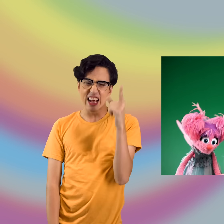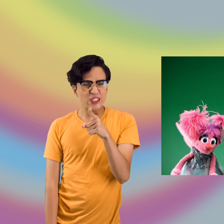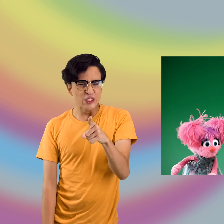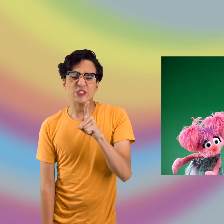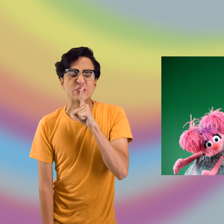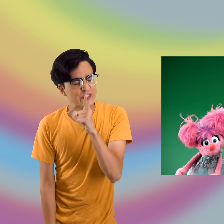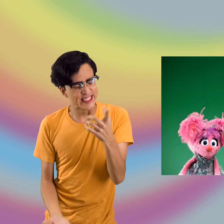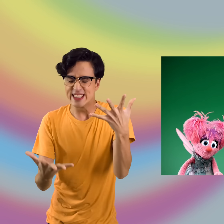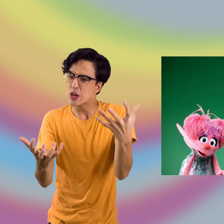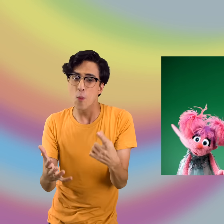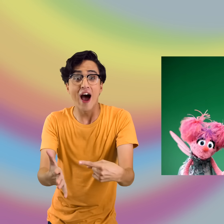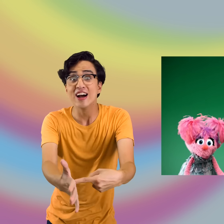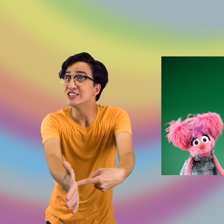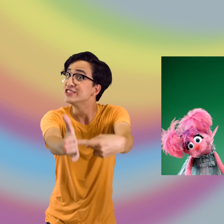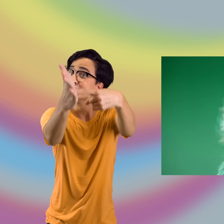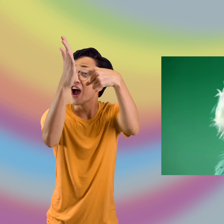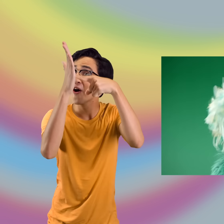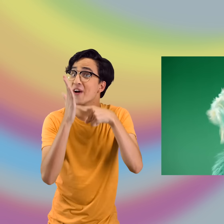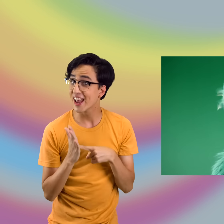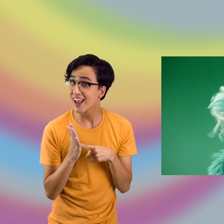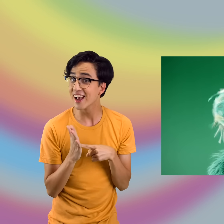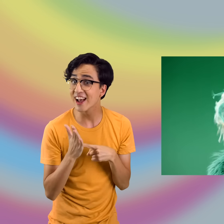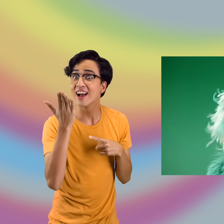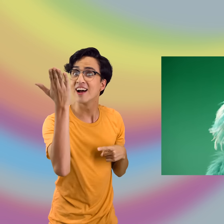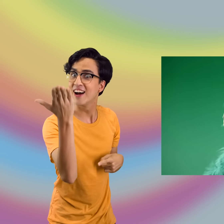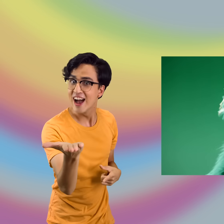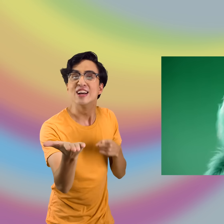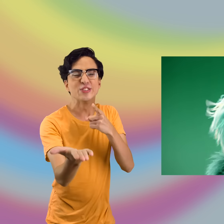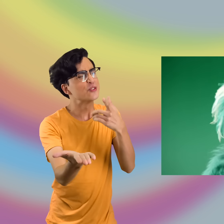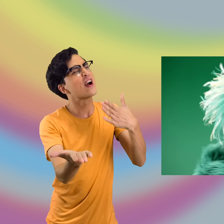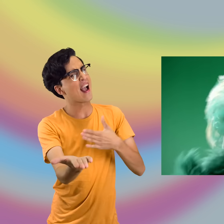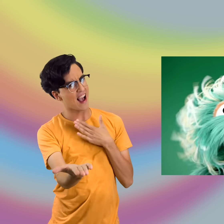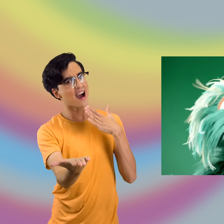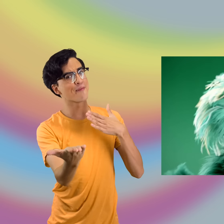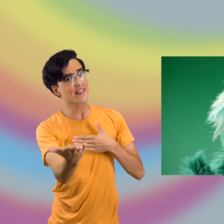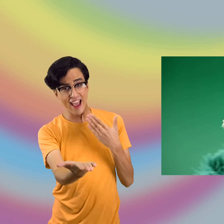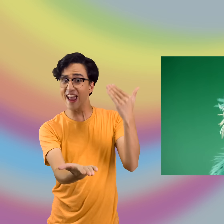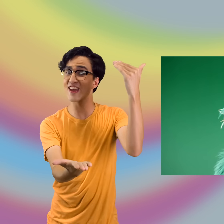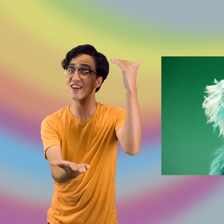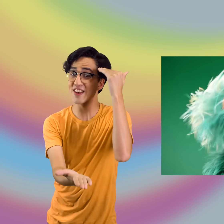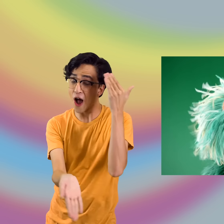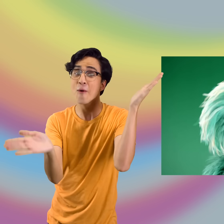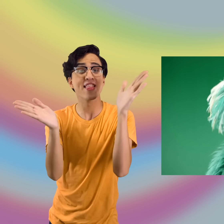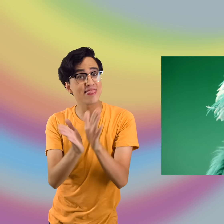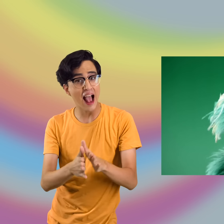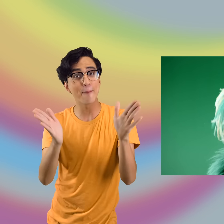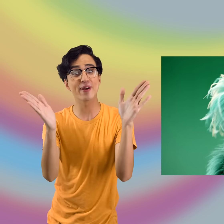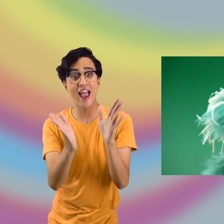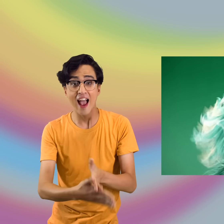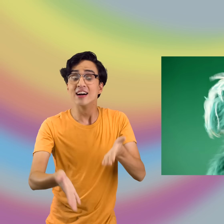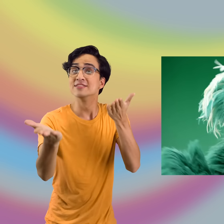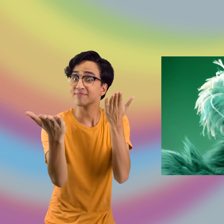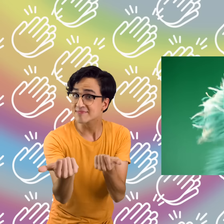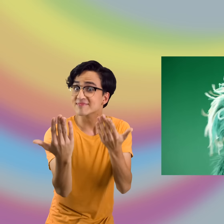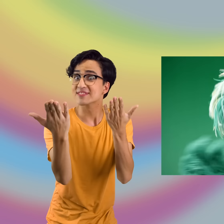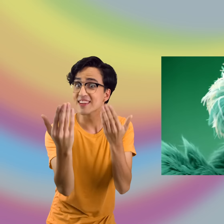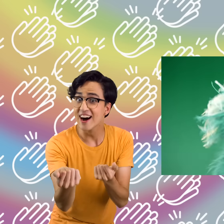and you really wanna show it... If you're happy and you know it, clap your hands. (clap clap)